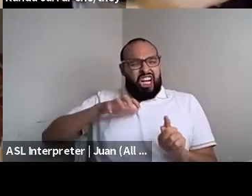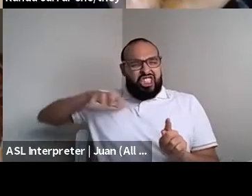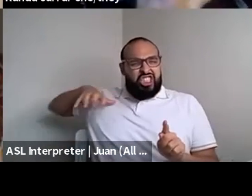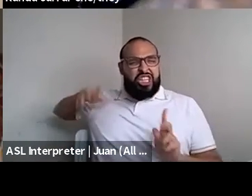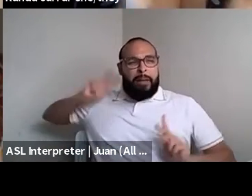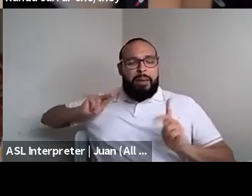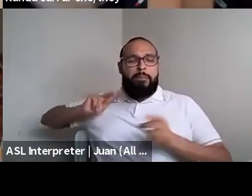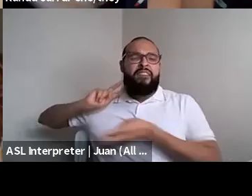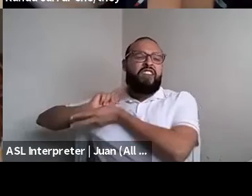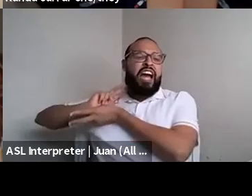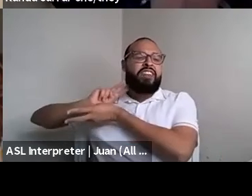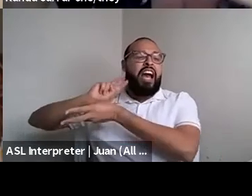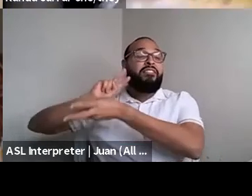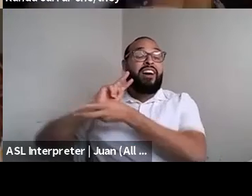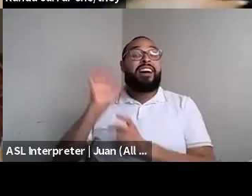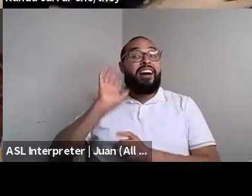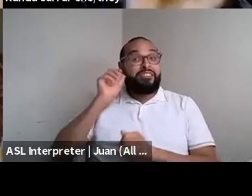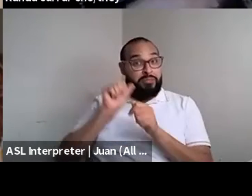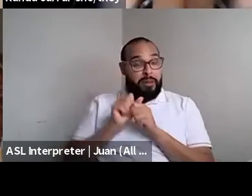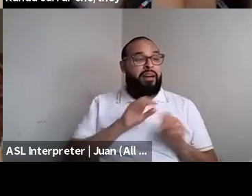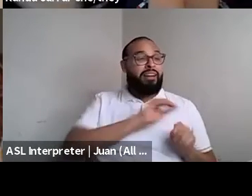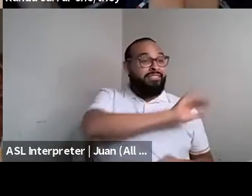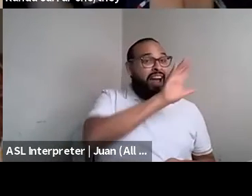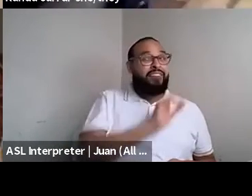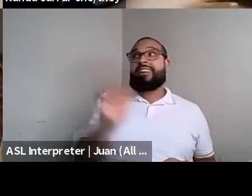Kokumo: Kind of traveling from Randa Jarrar she/they: Africa and to EVA and back. Randa Jarrar she/they: That's me.